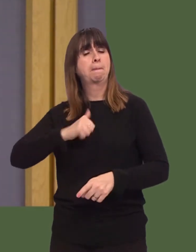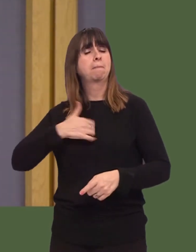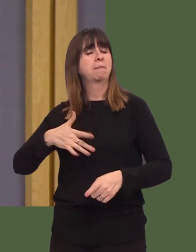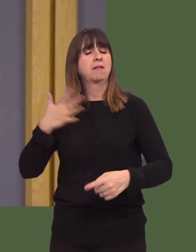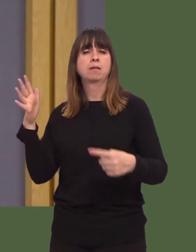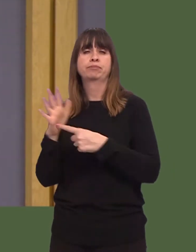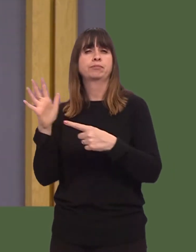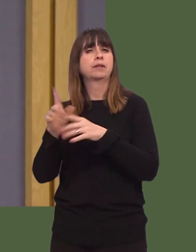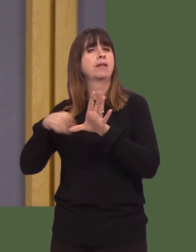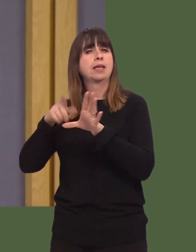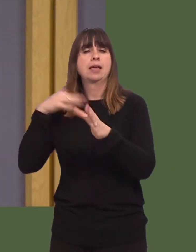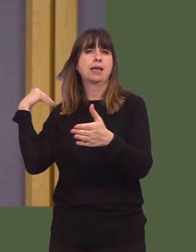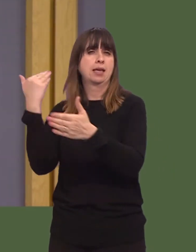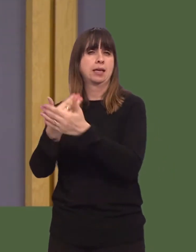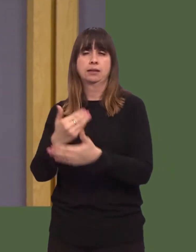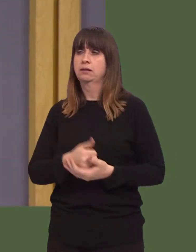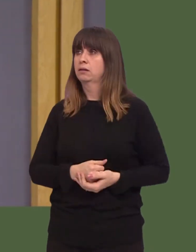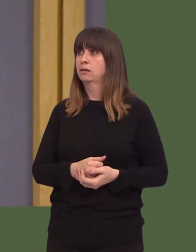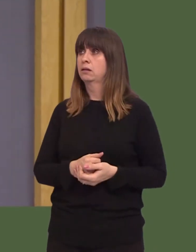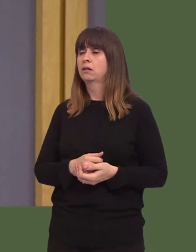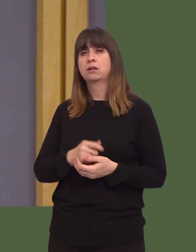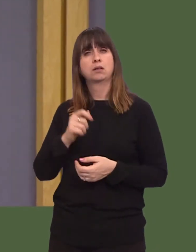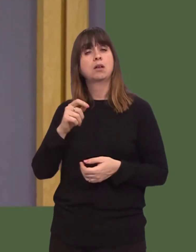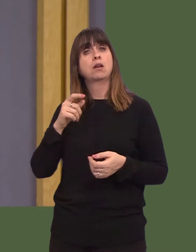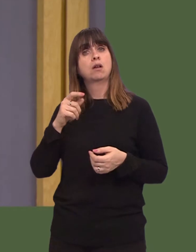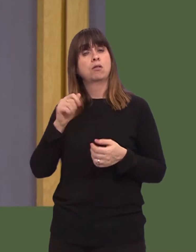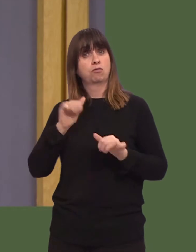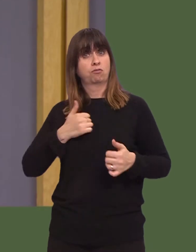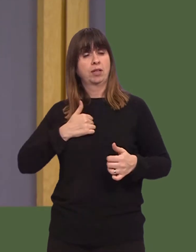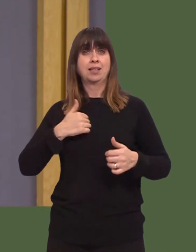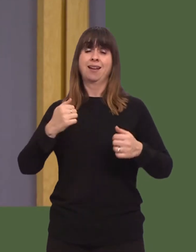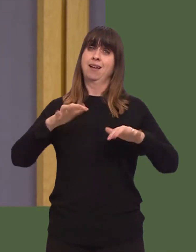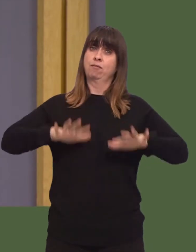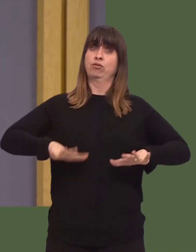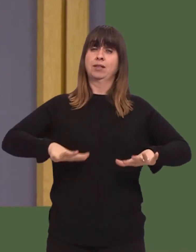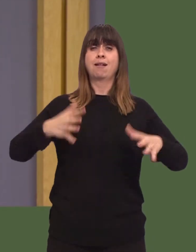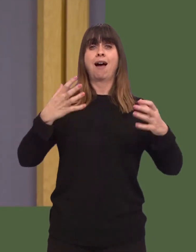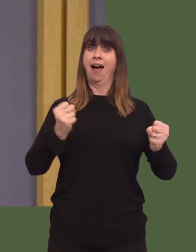Would he agree that the unwritten constitution of the UK is unstainable, in view of leaving